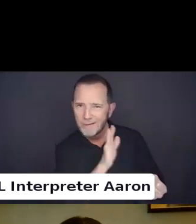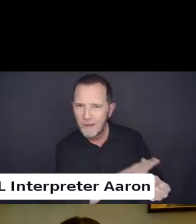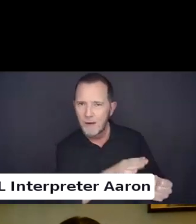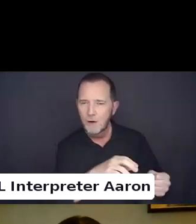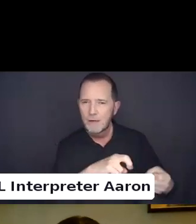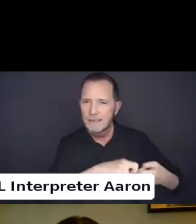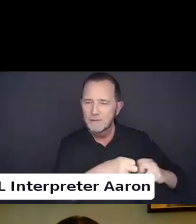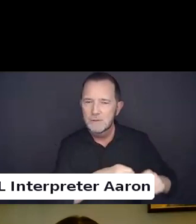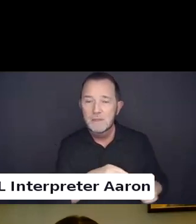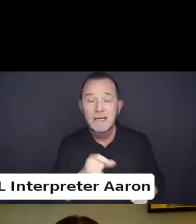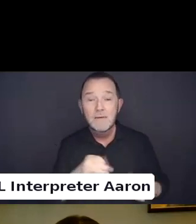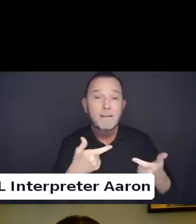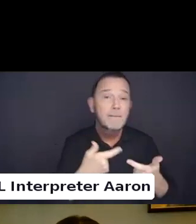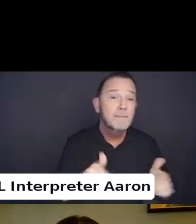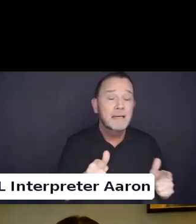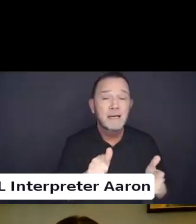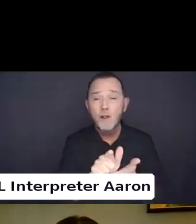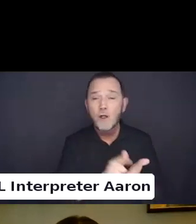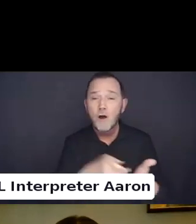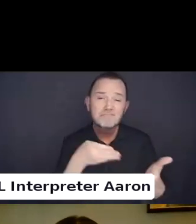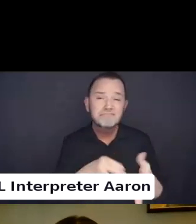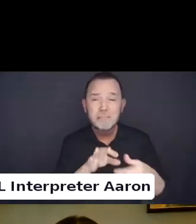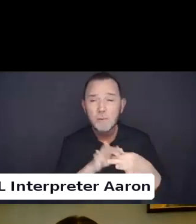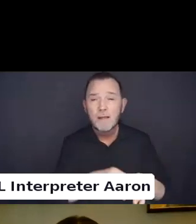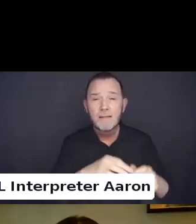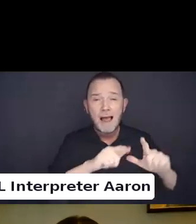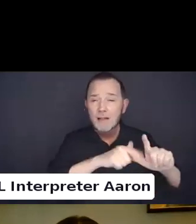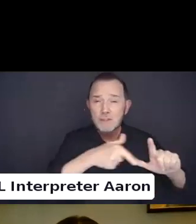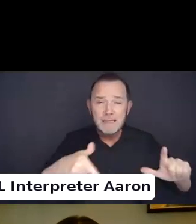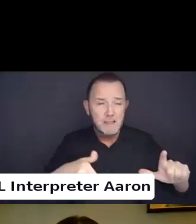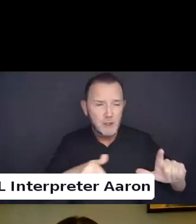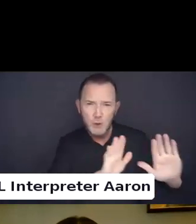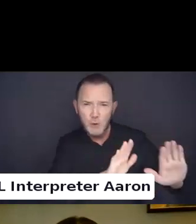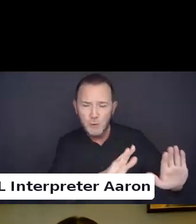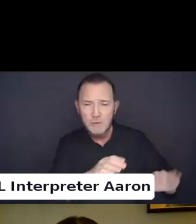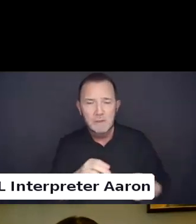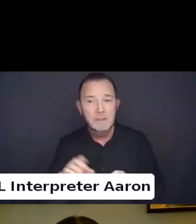The disability committee has to be on board and understand that the disability community